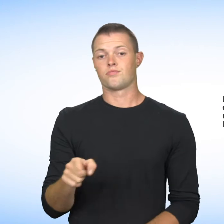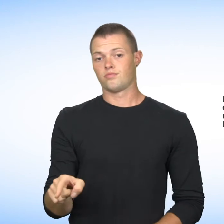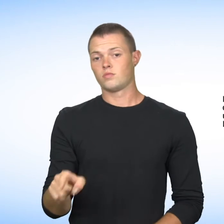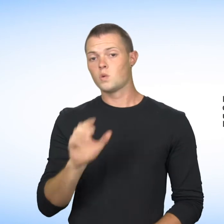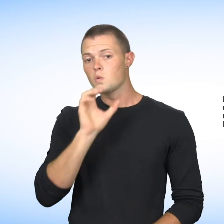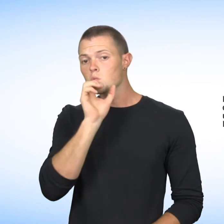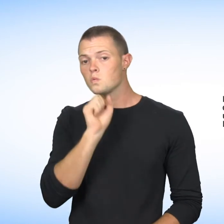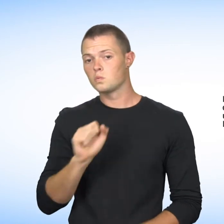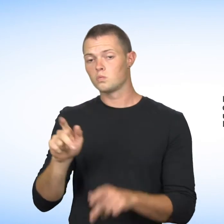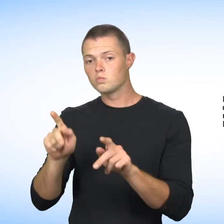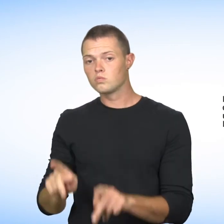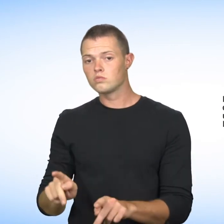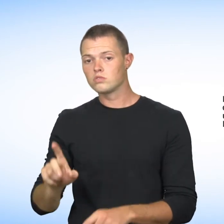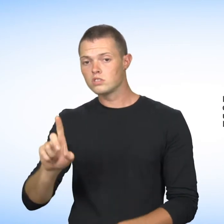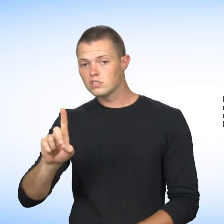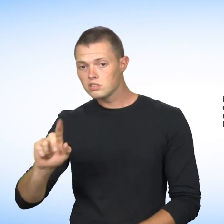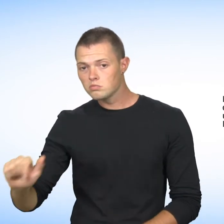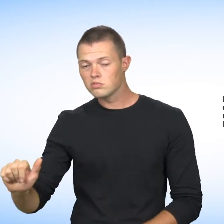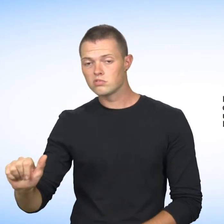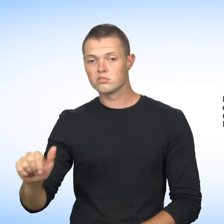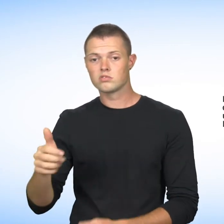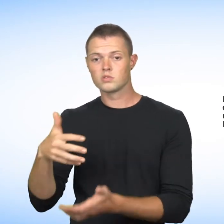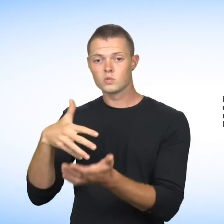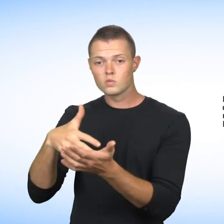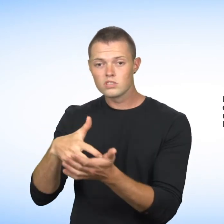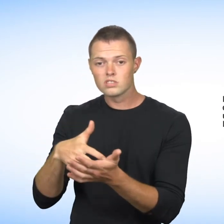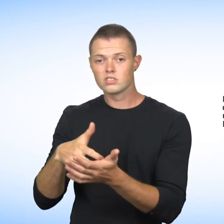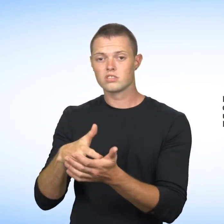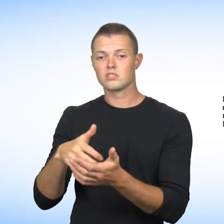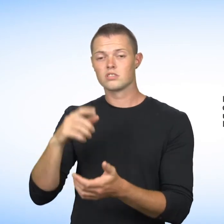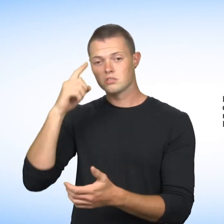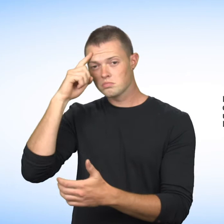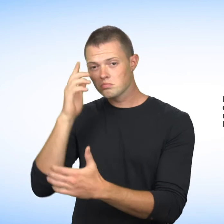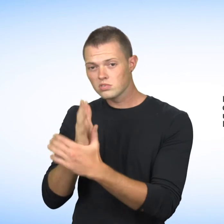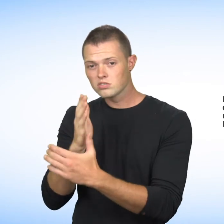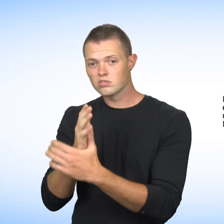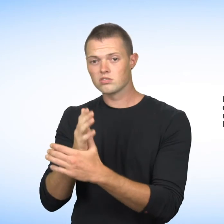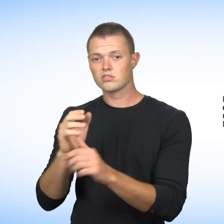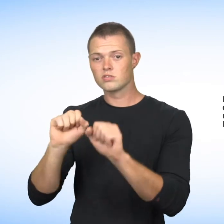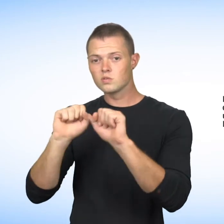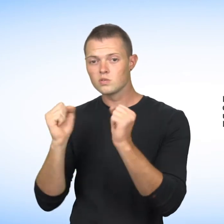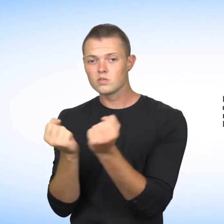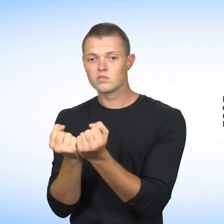For example, if you are disabled or elderly person that is vulnerable psychologically